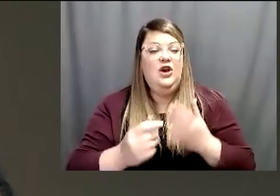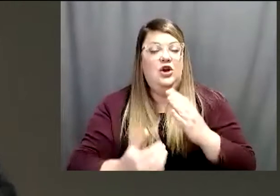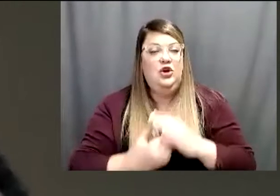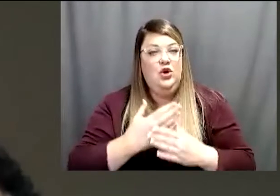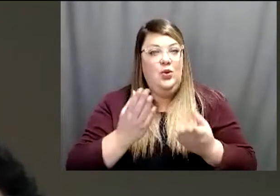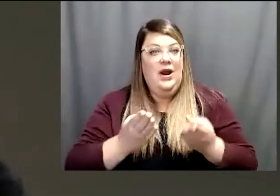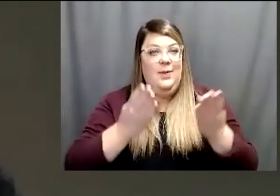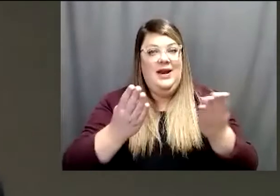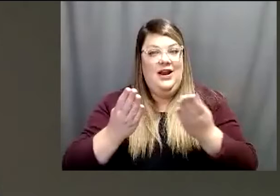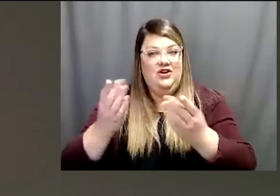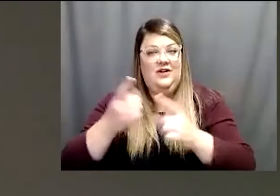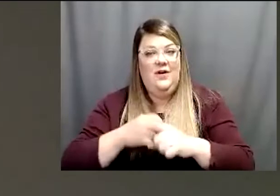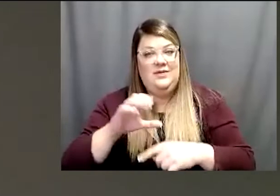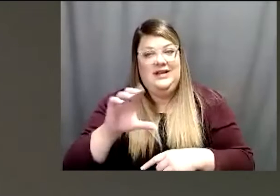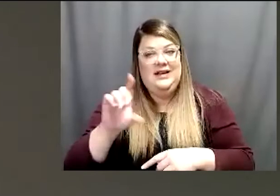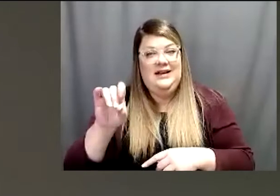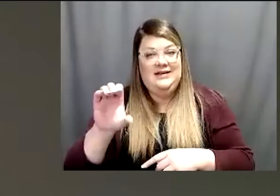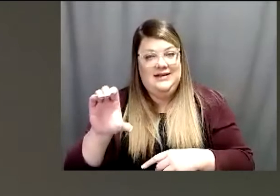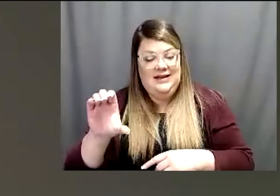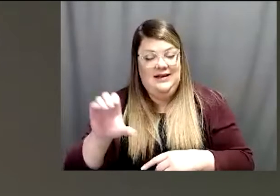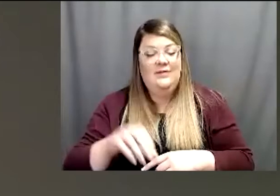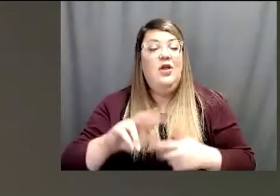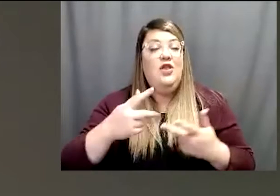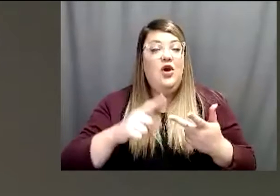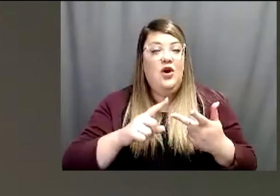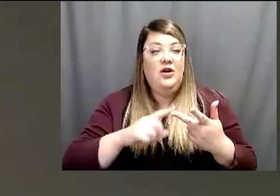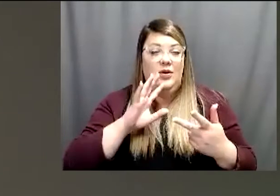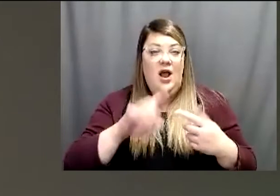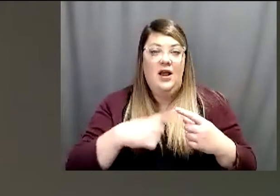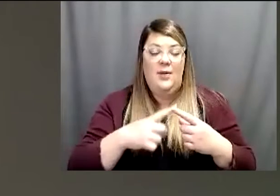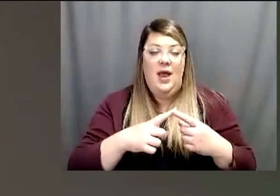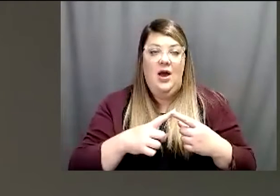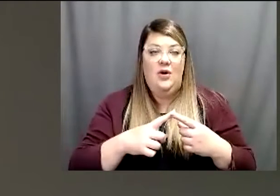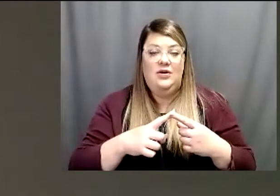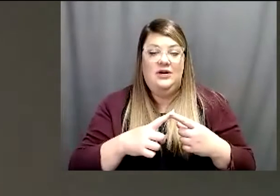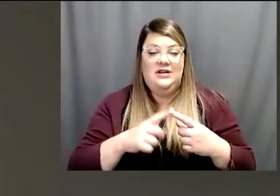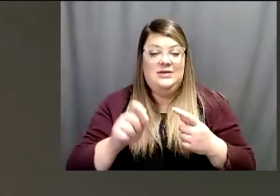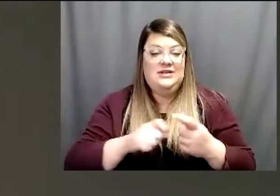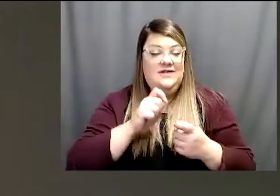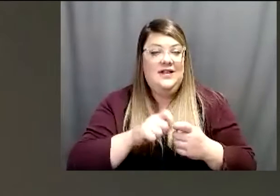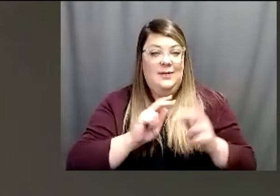from the CDC. Third thing we're going to talk about is specifically people with disabilities,